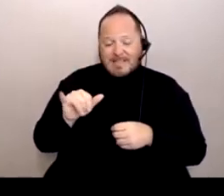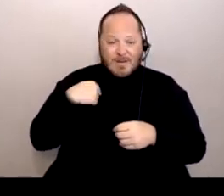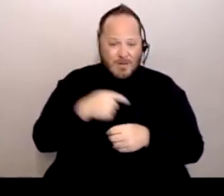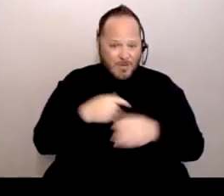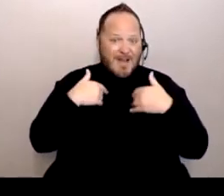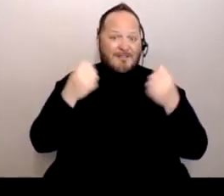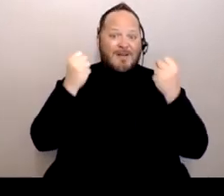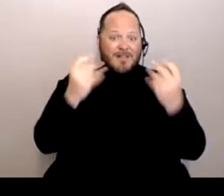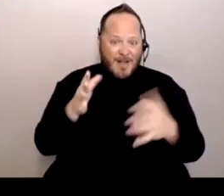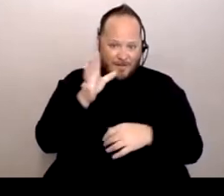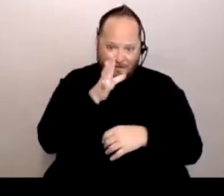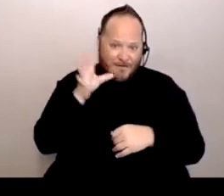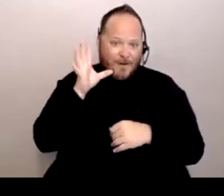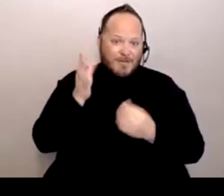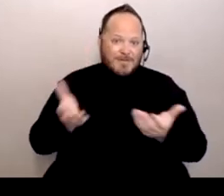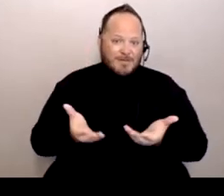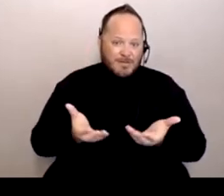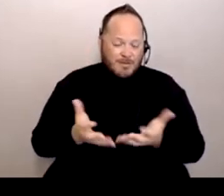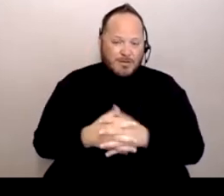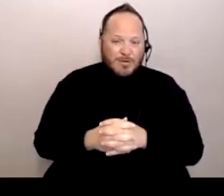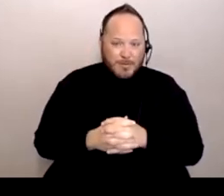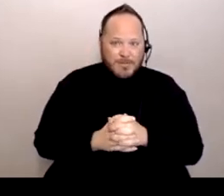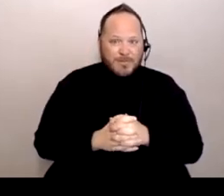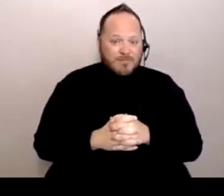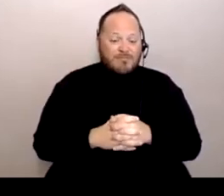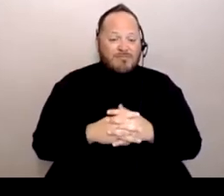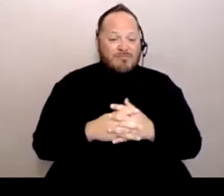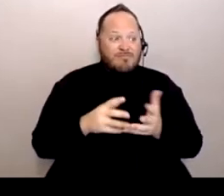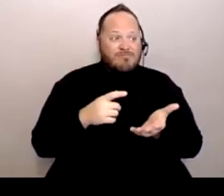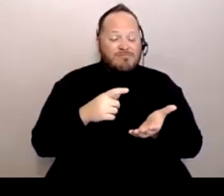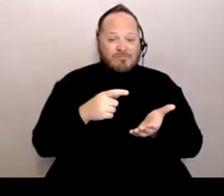And so the farms, they either sometimes like actually house